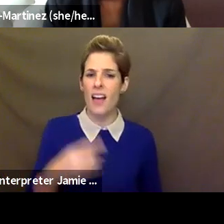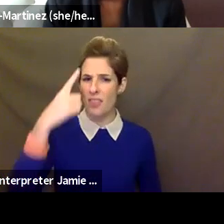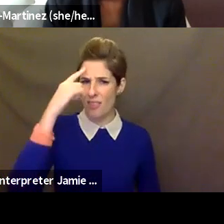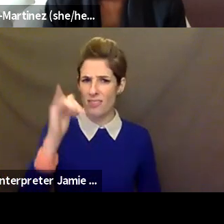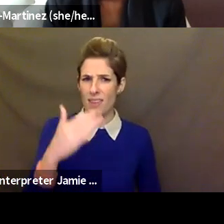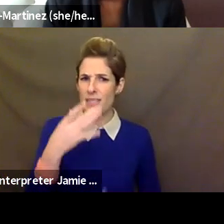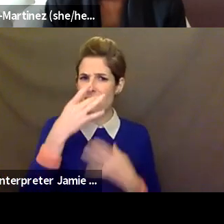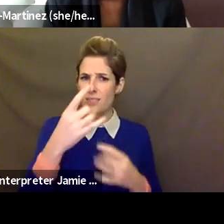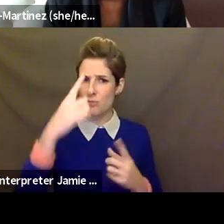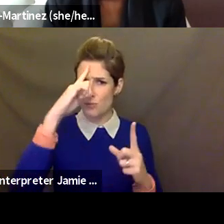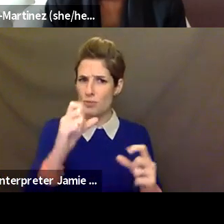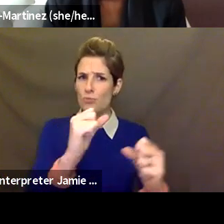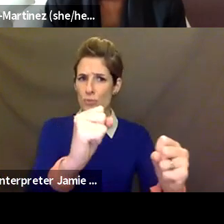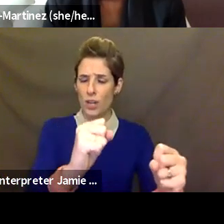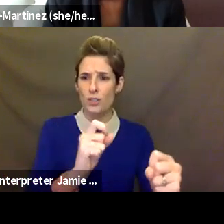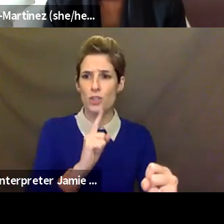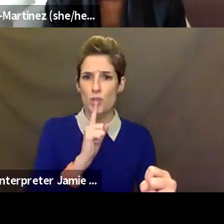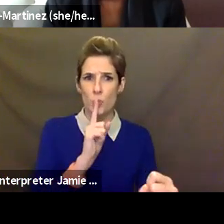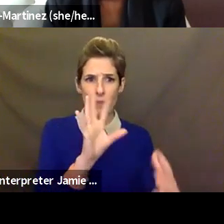going on today?" That kind of thing.